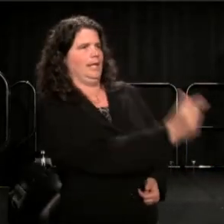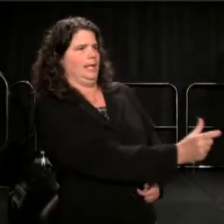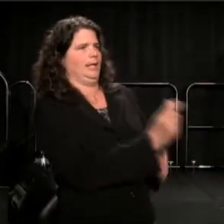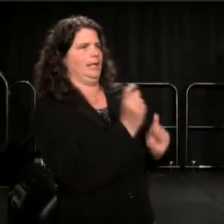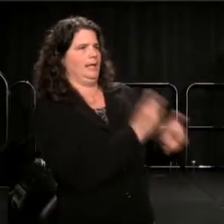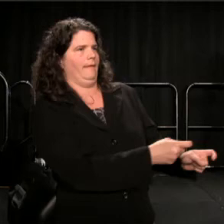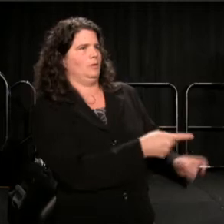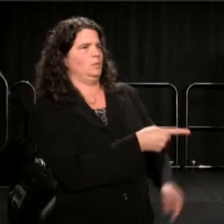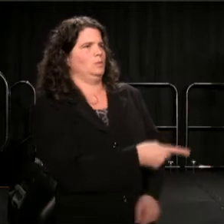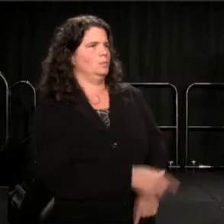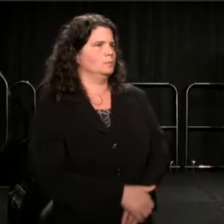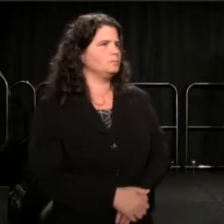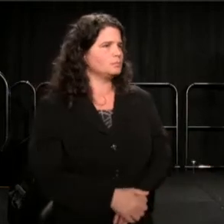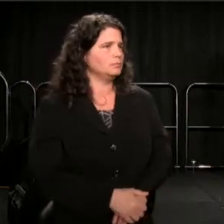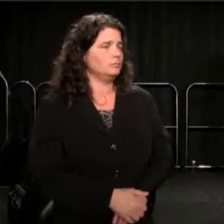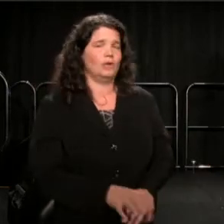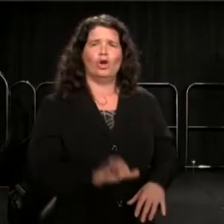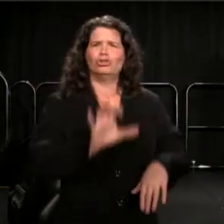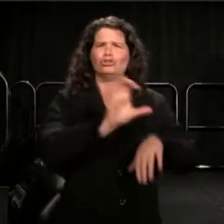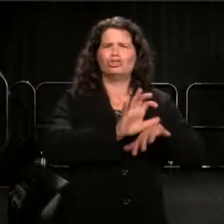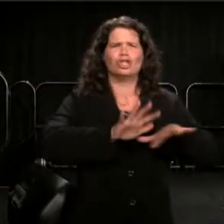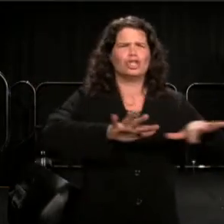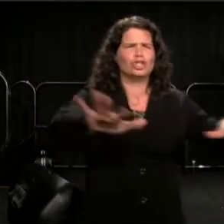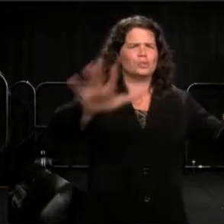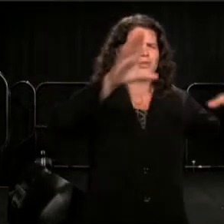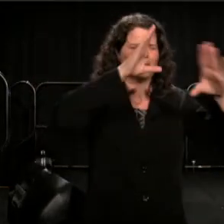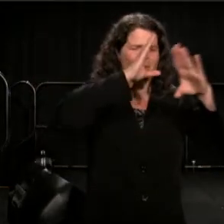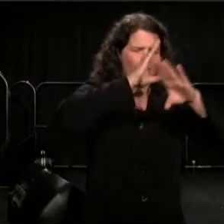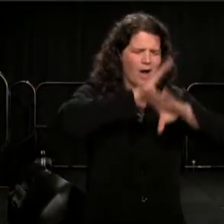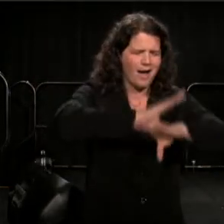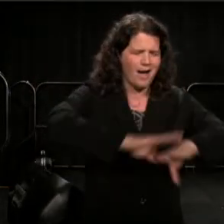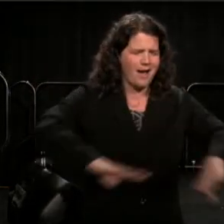The church was so quiet. No one said a word.